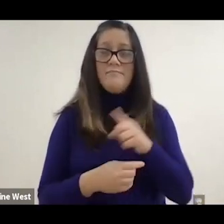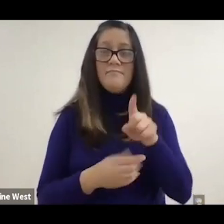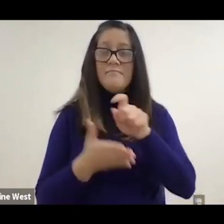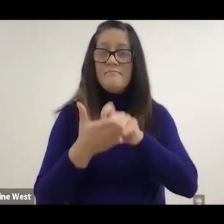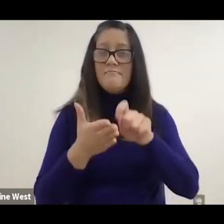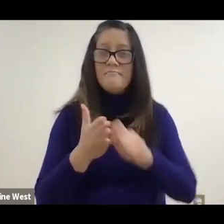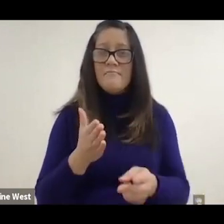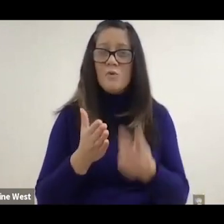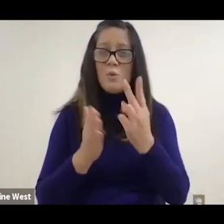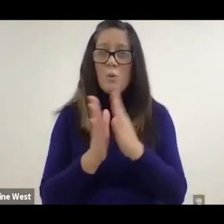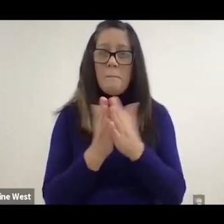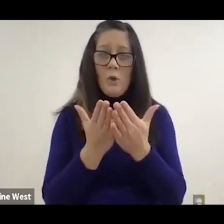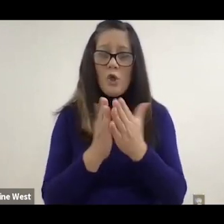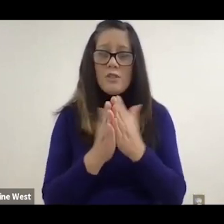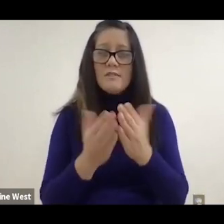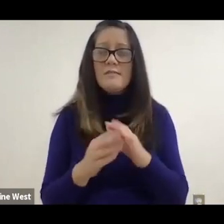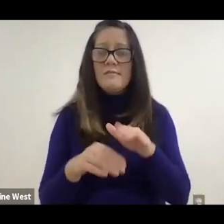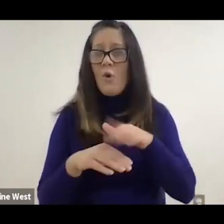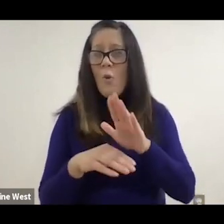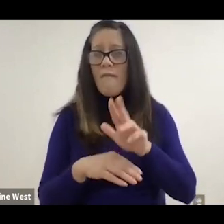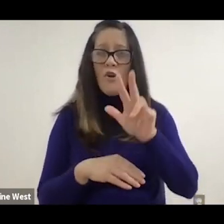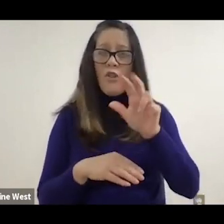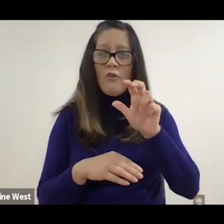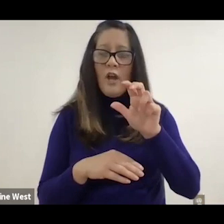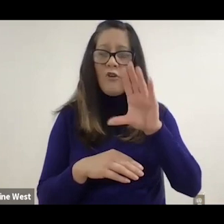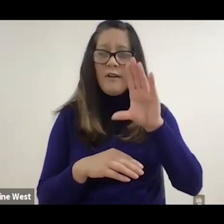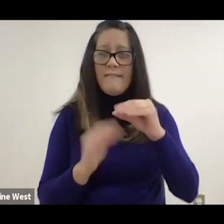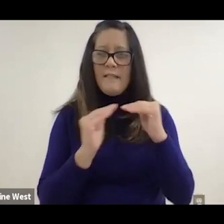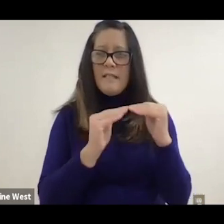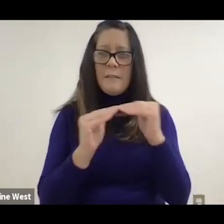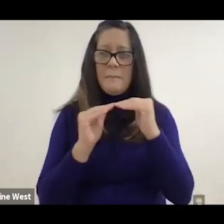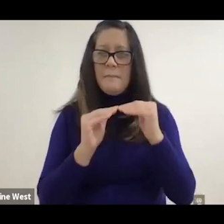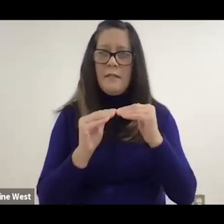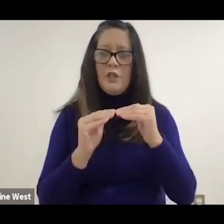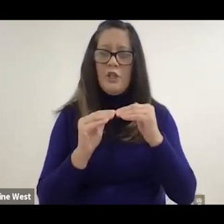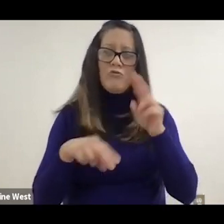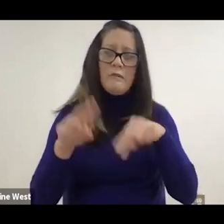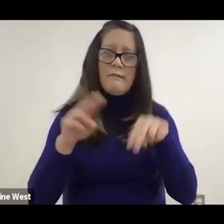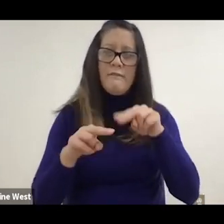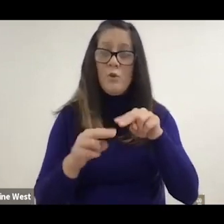He has authored two books and over 350 peer reviewed publications.